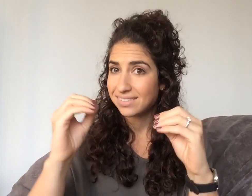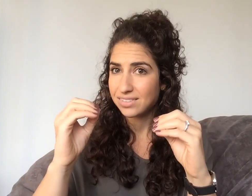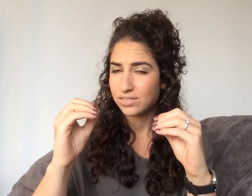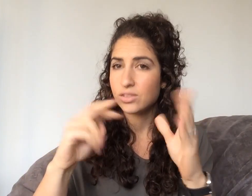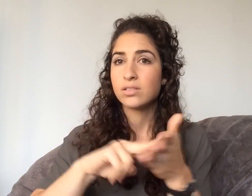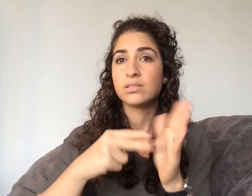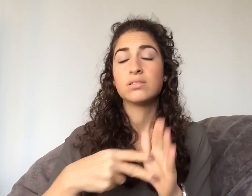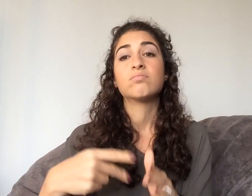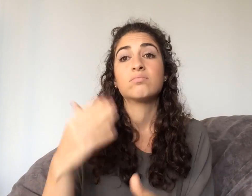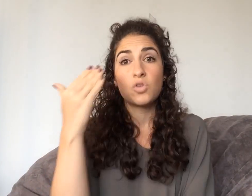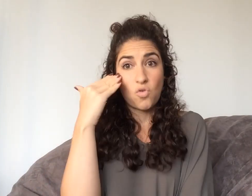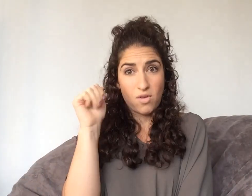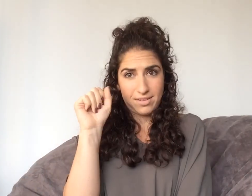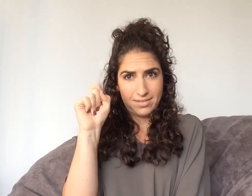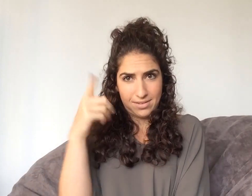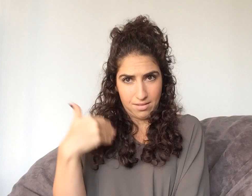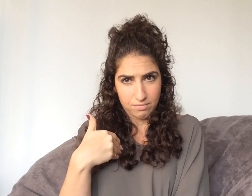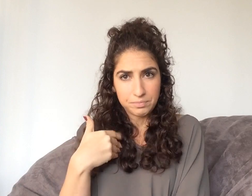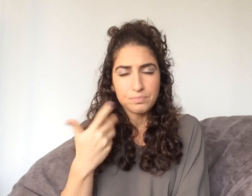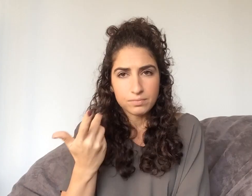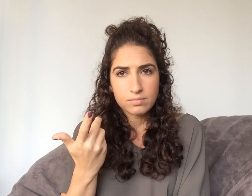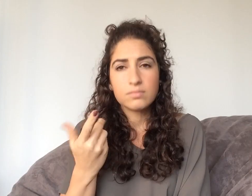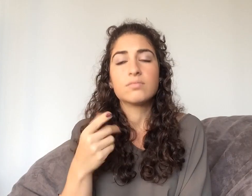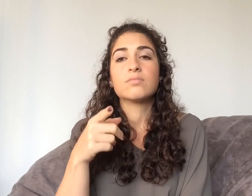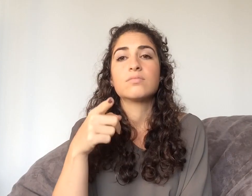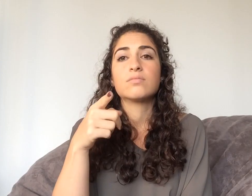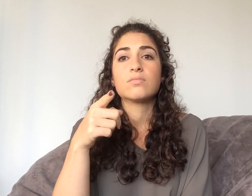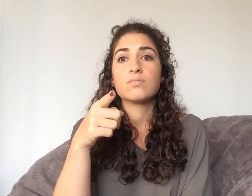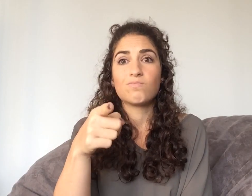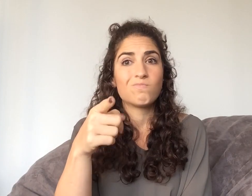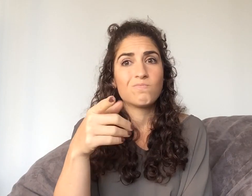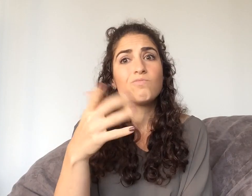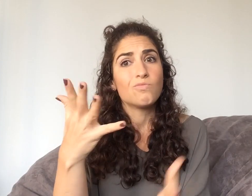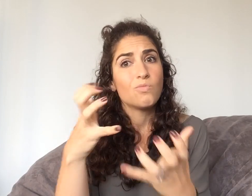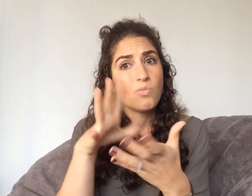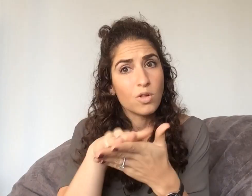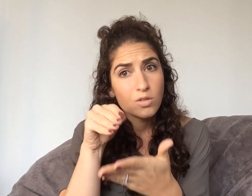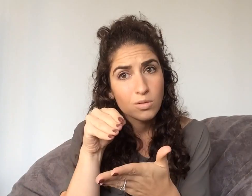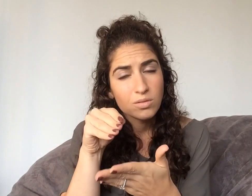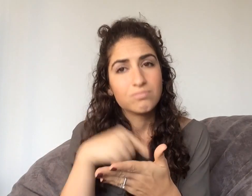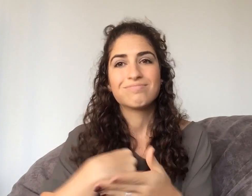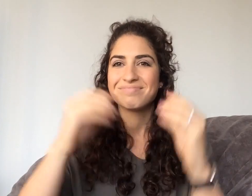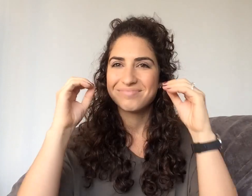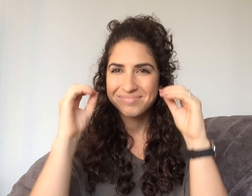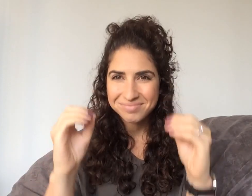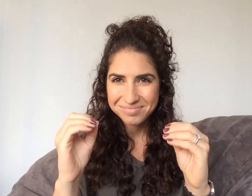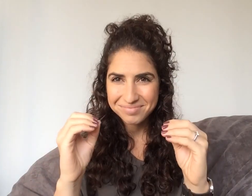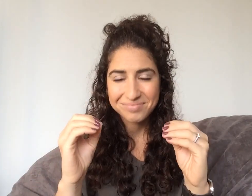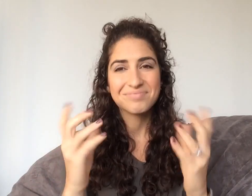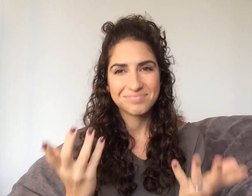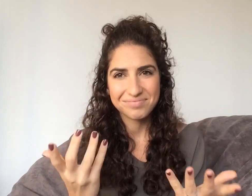I teach, meaning I know ASL. You want to learn, so I teach you!